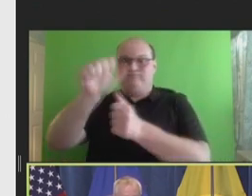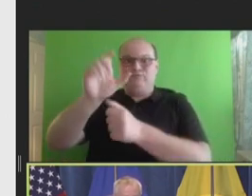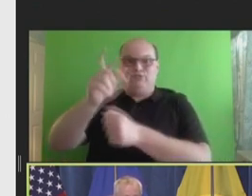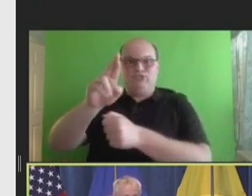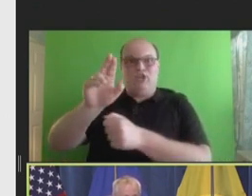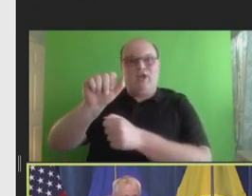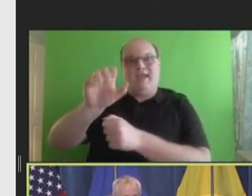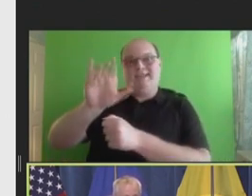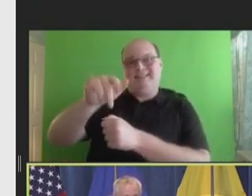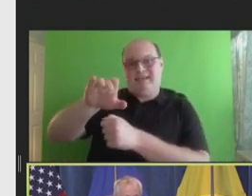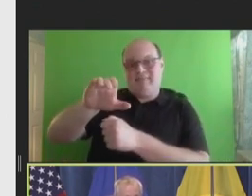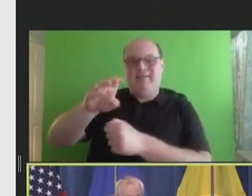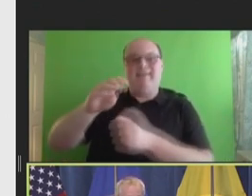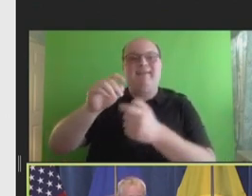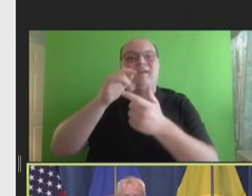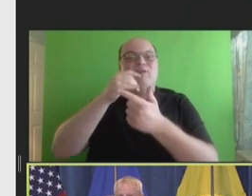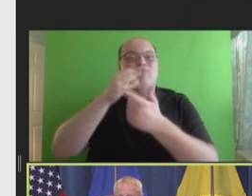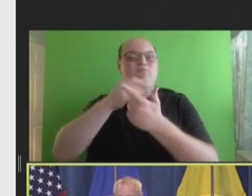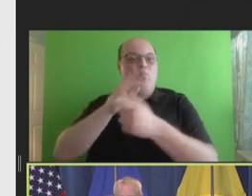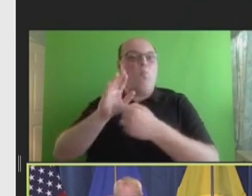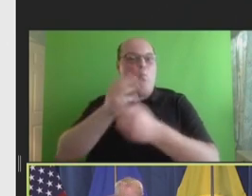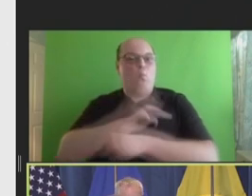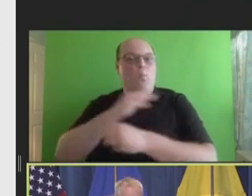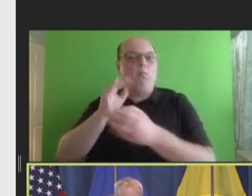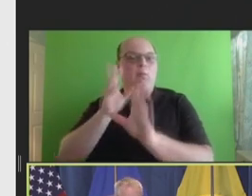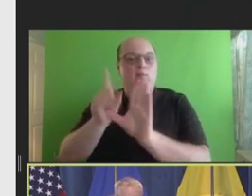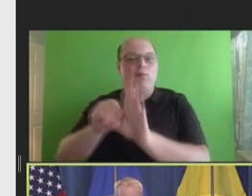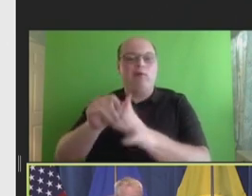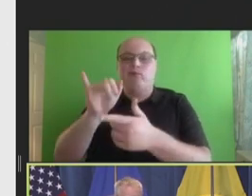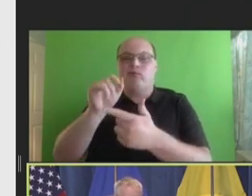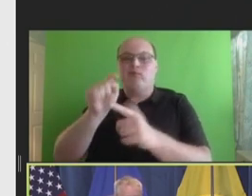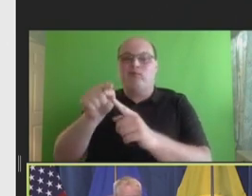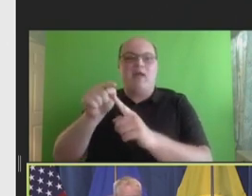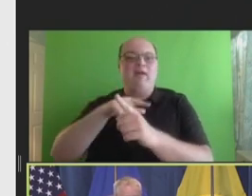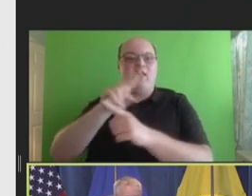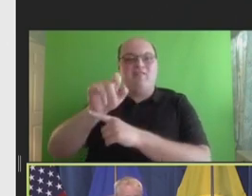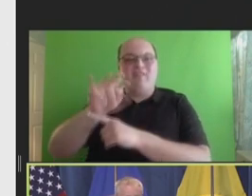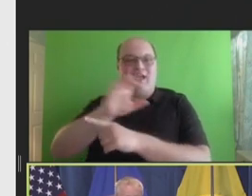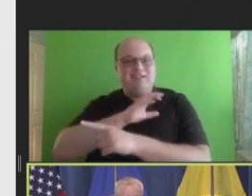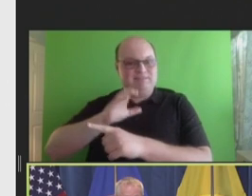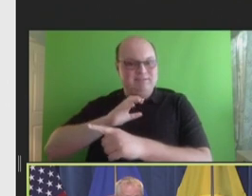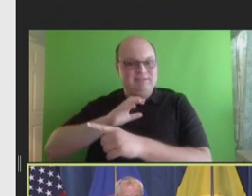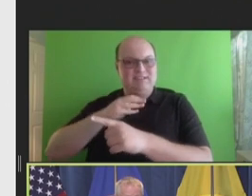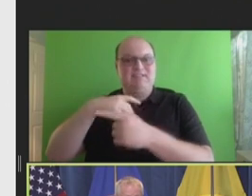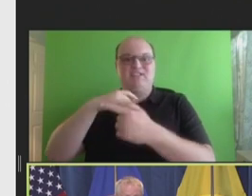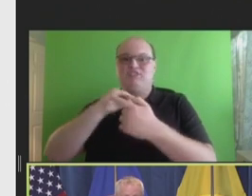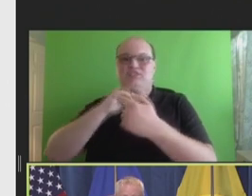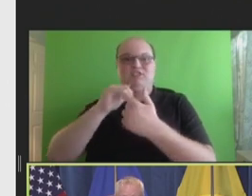she became one of the routine members of the VaST committee. And Keipp Talbot took over